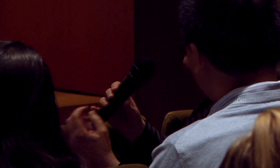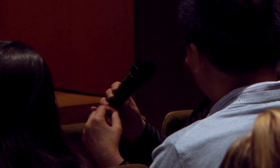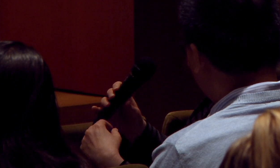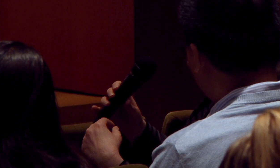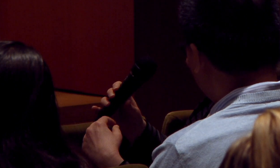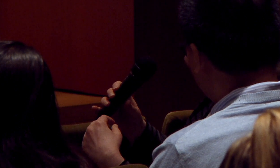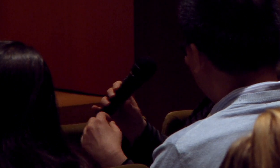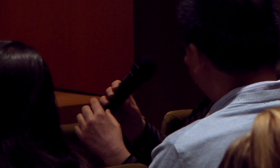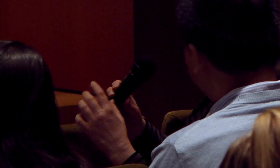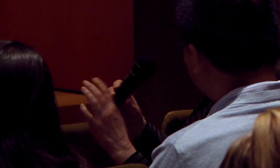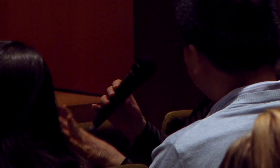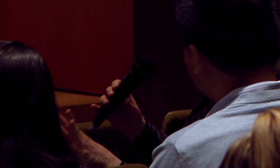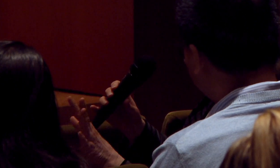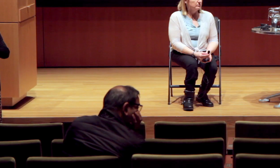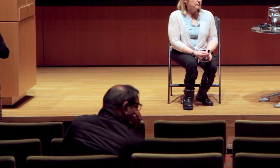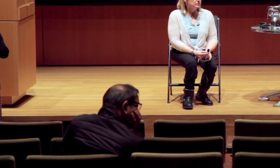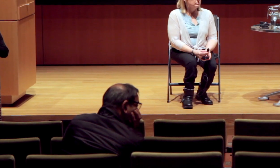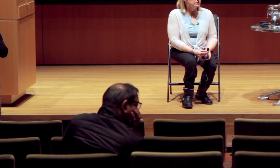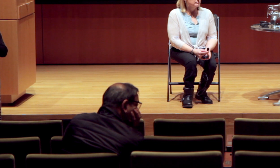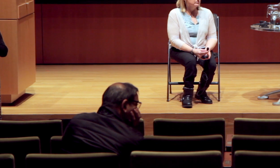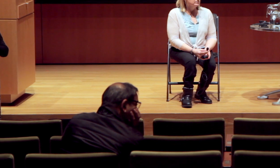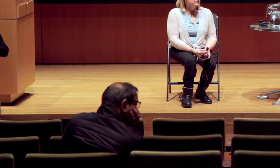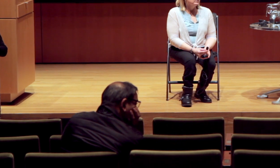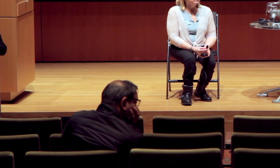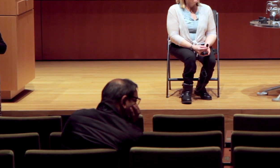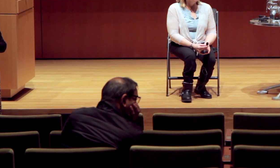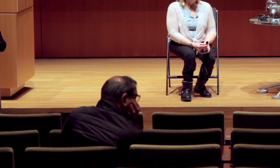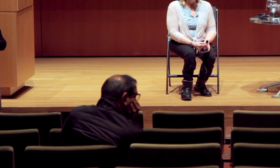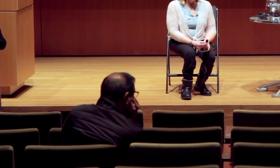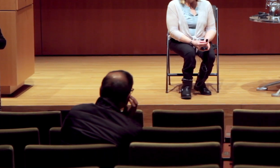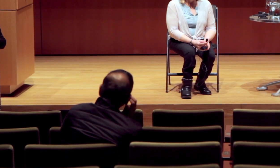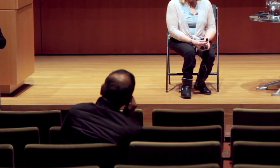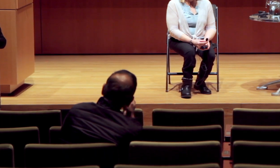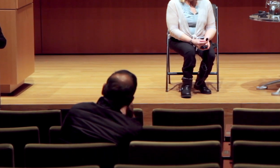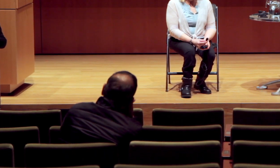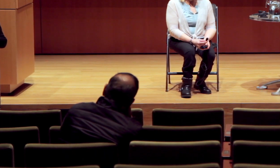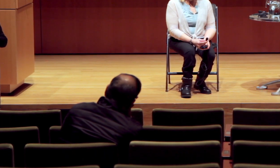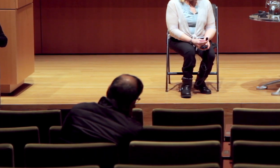Set aside the ethnicity issue or the race issue, but just focus on disability.